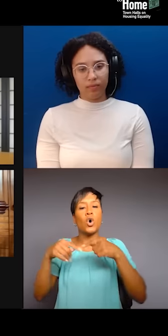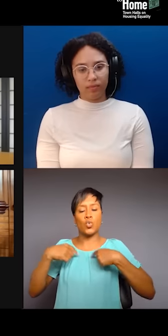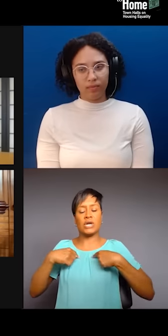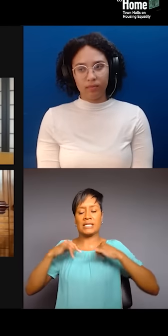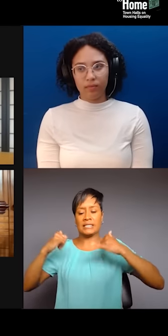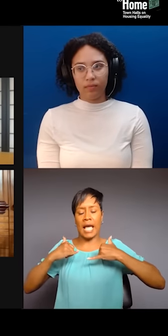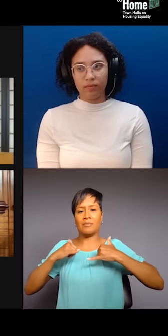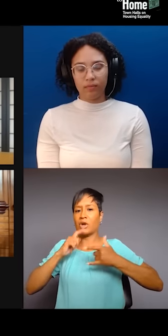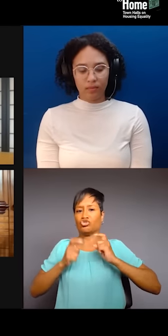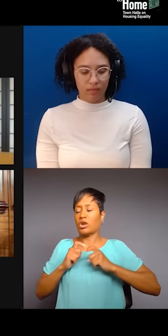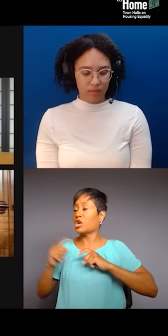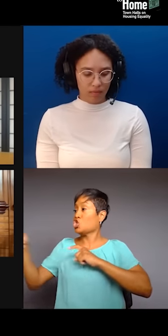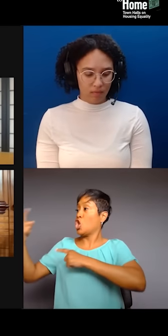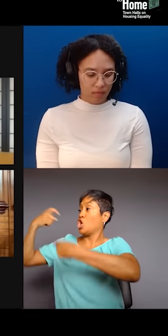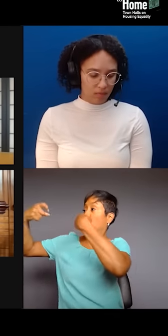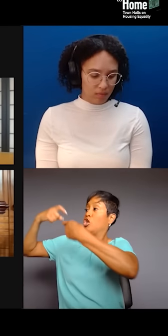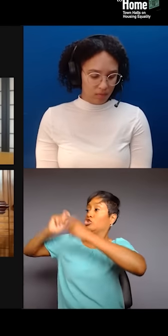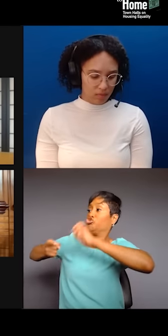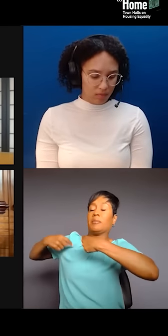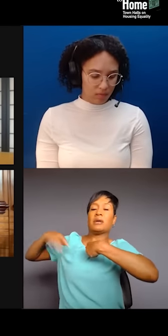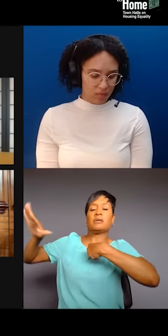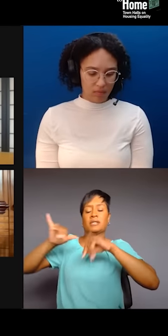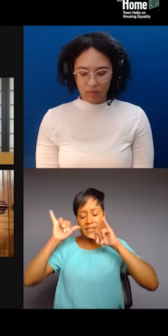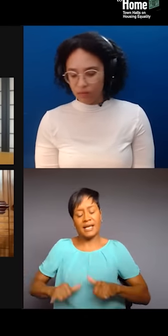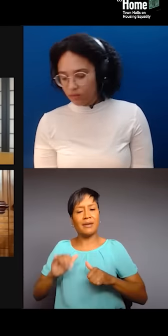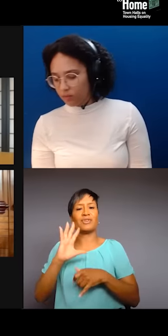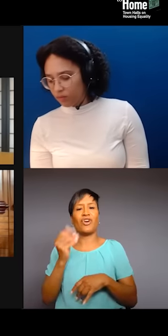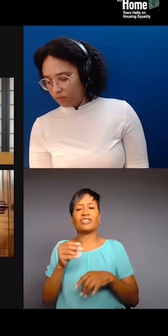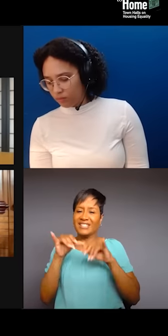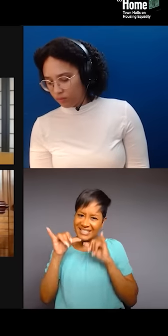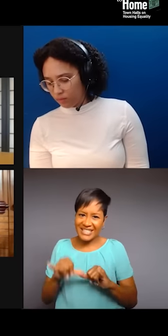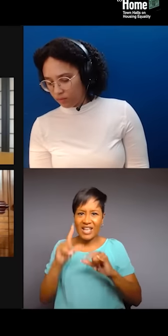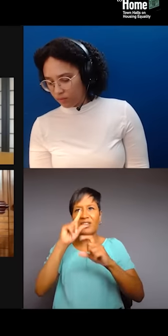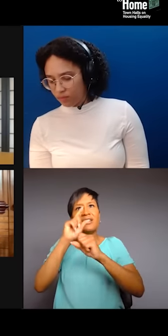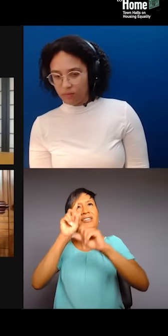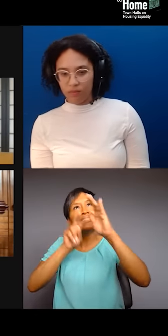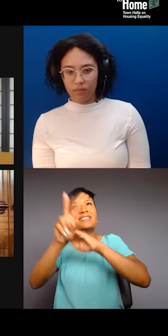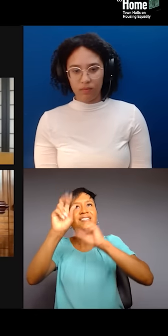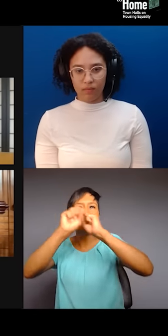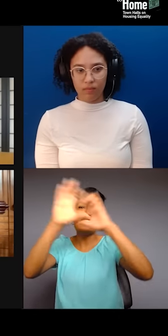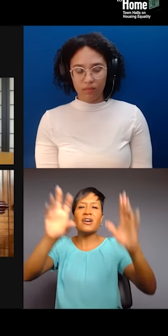We keep our culture and stay visionaries. We are visionaries. And if we believe visionaries